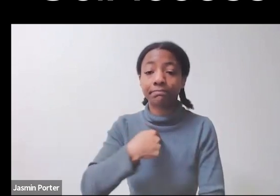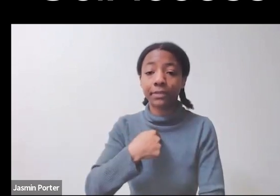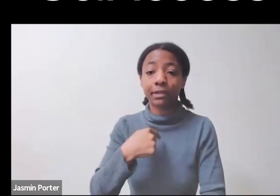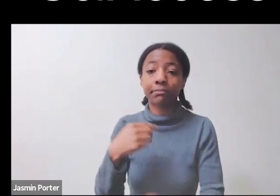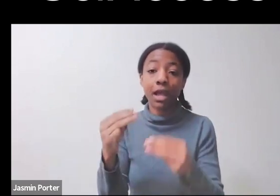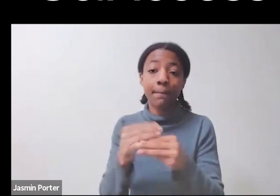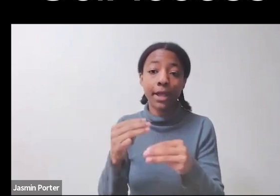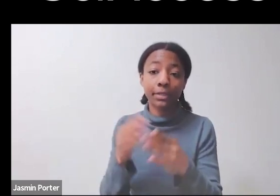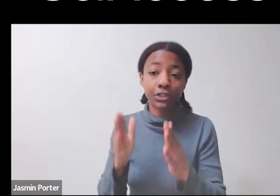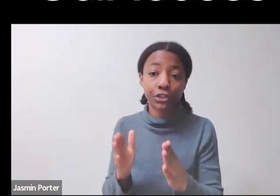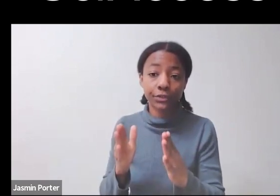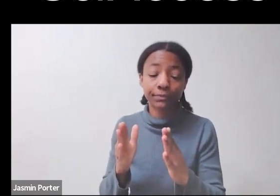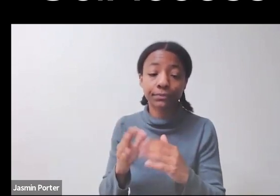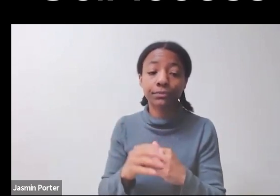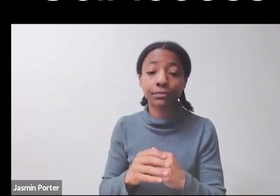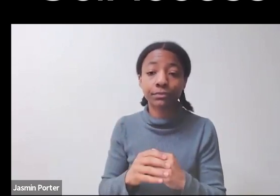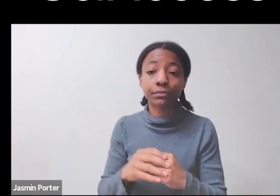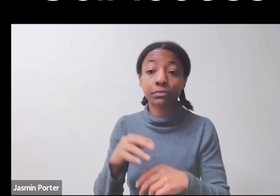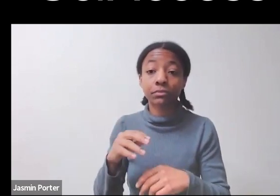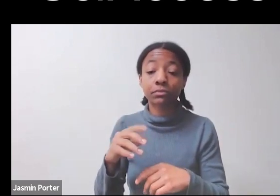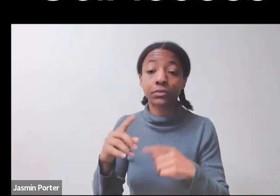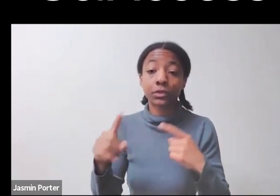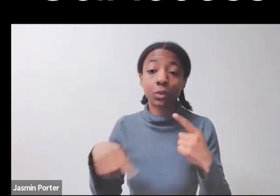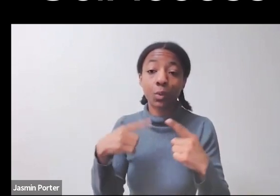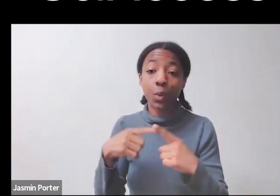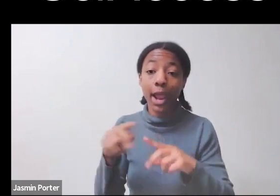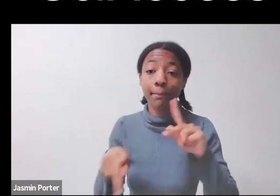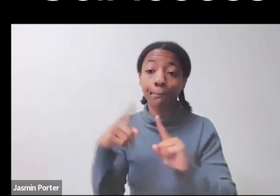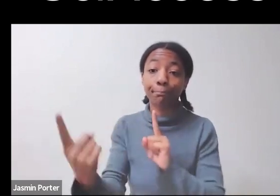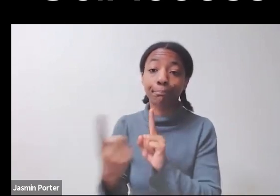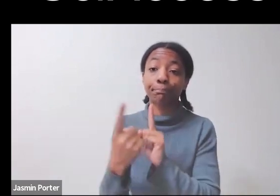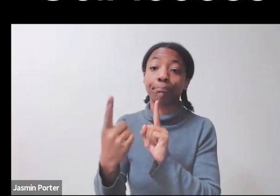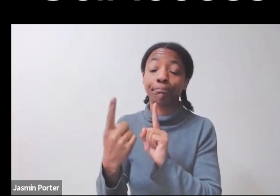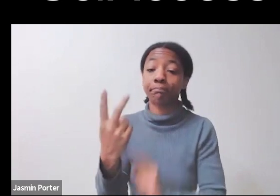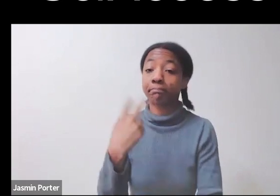folks look at me, most people in the community don't see any of this.